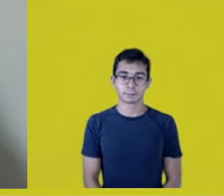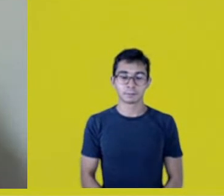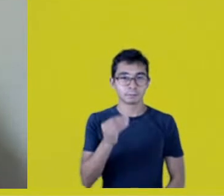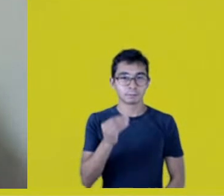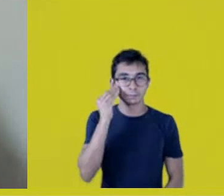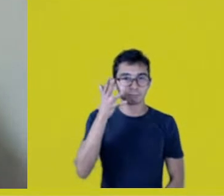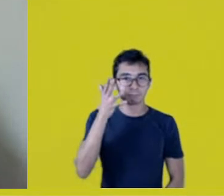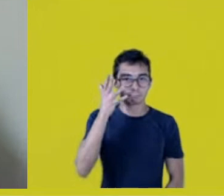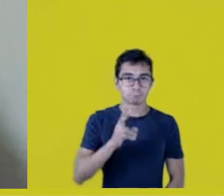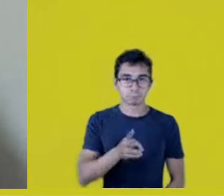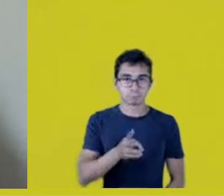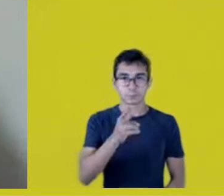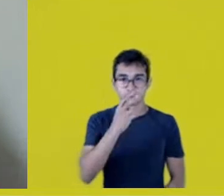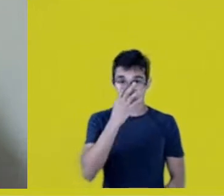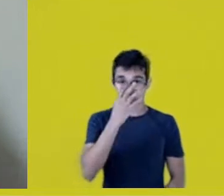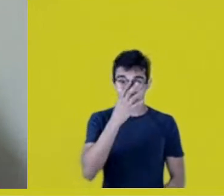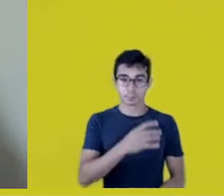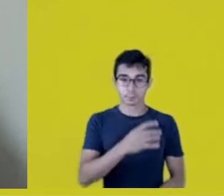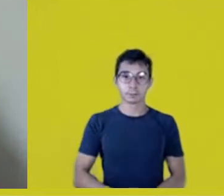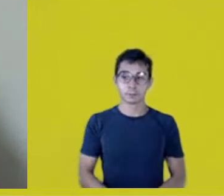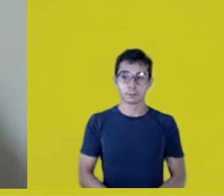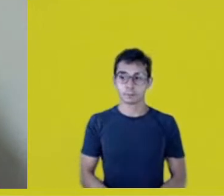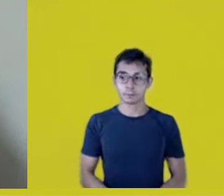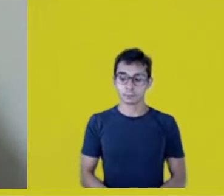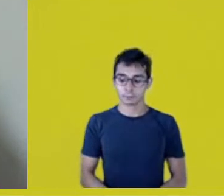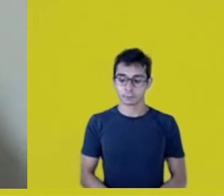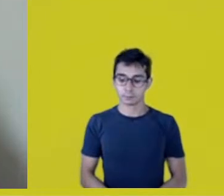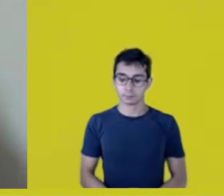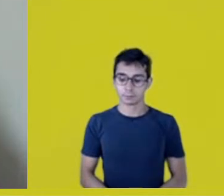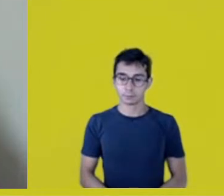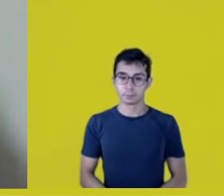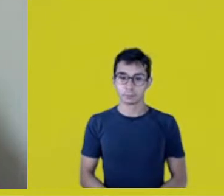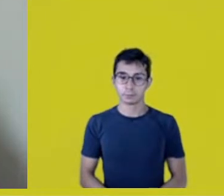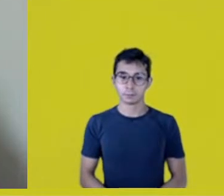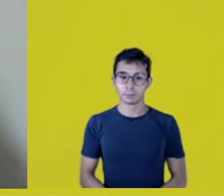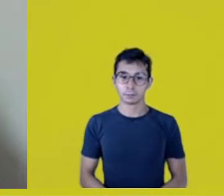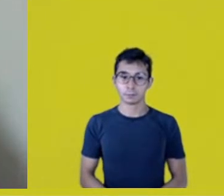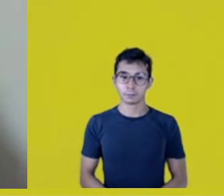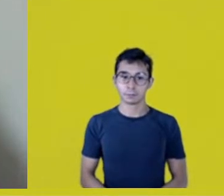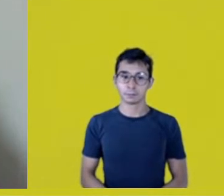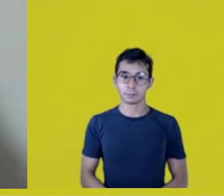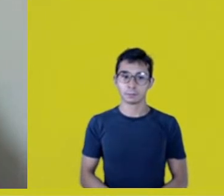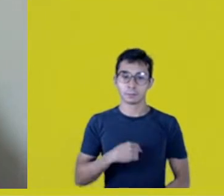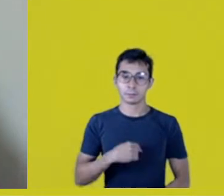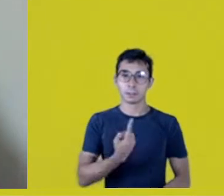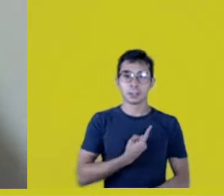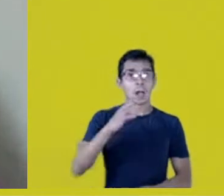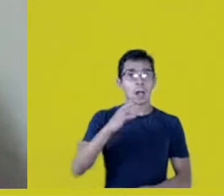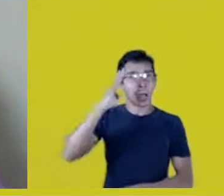I think that talking about our academic production as Natives